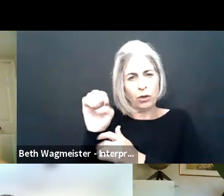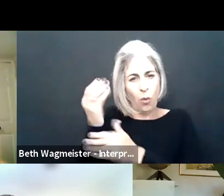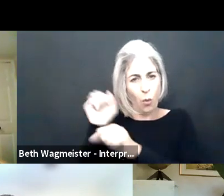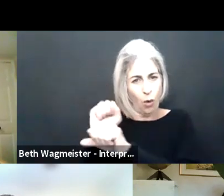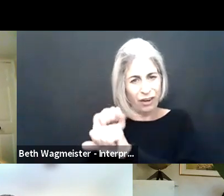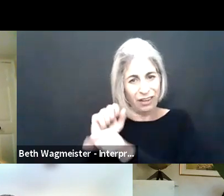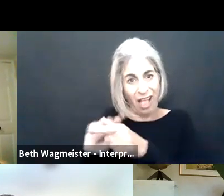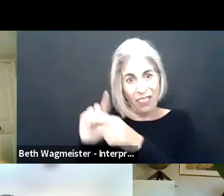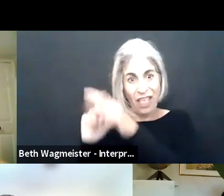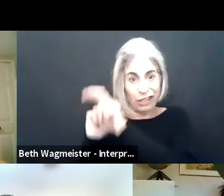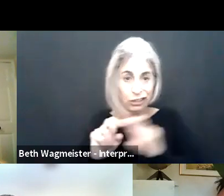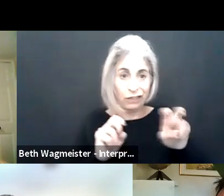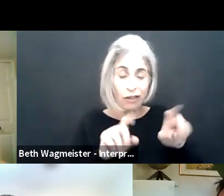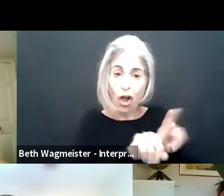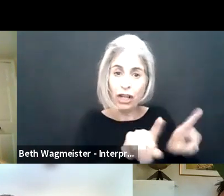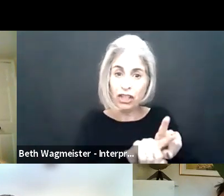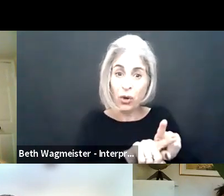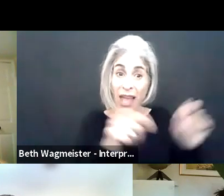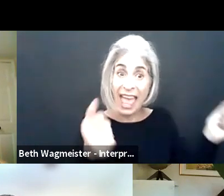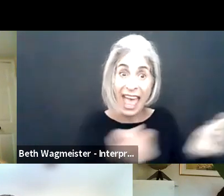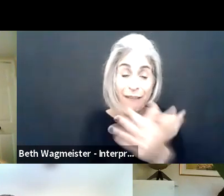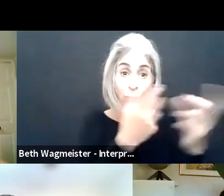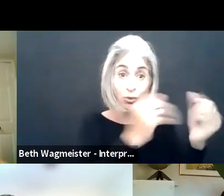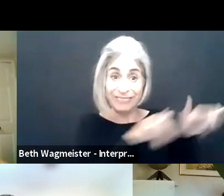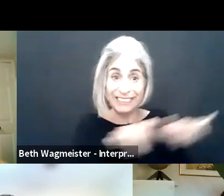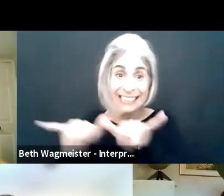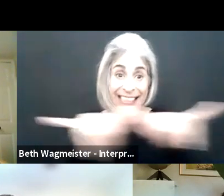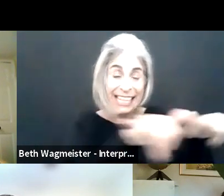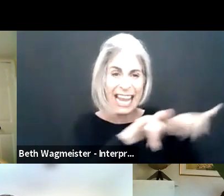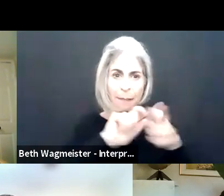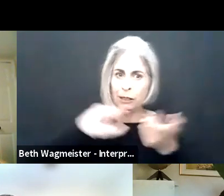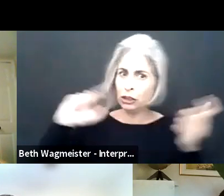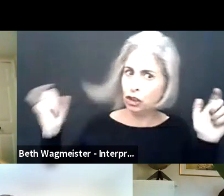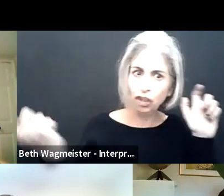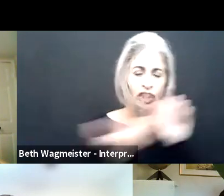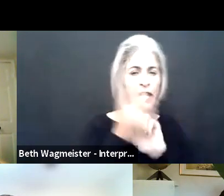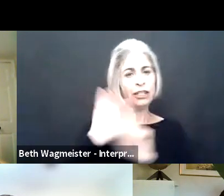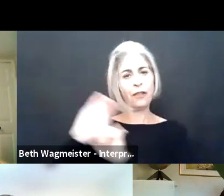So that sense of being all in on remote working and for it to then also be